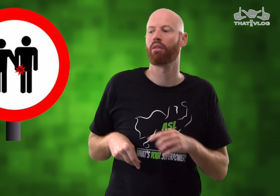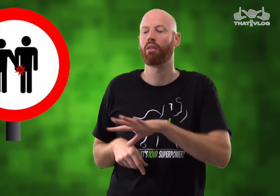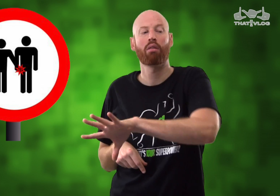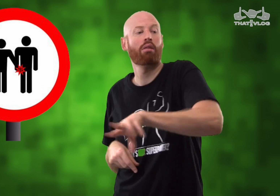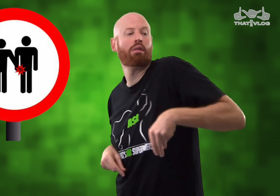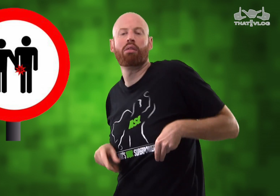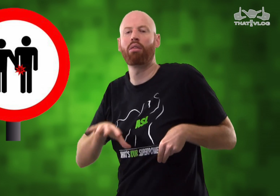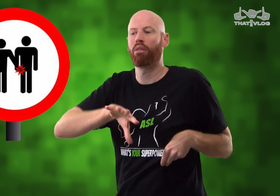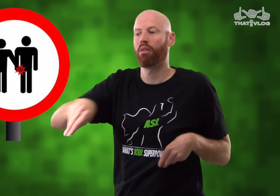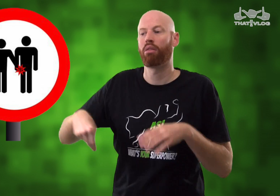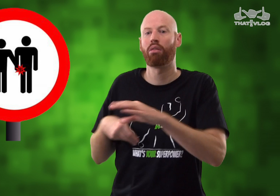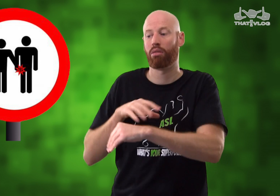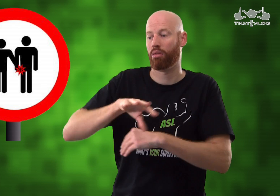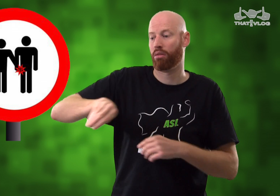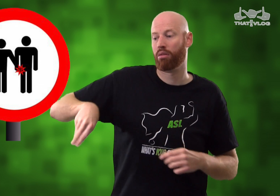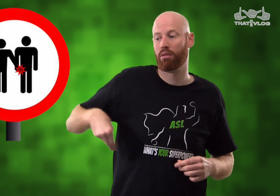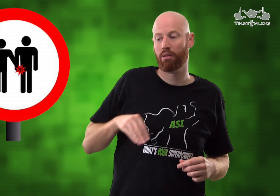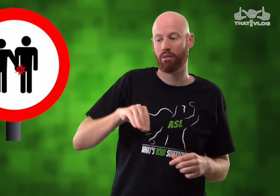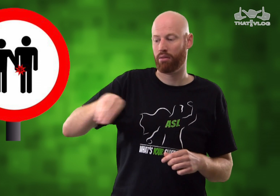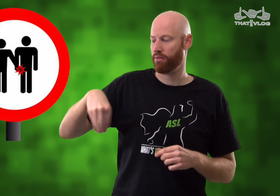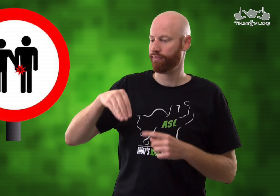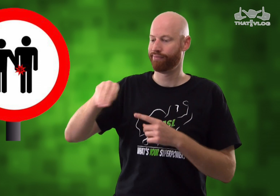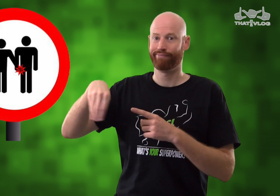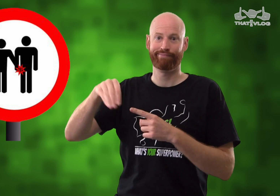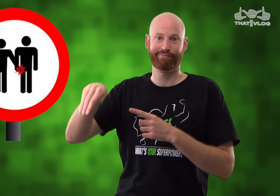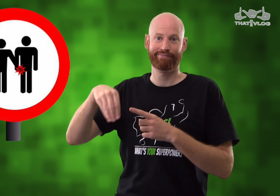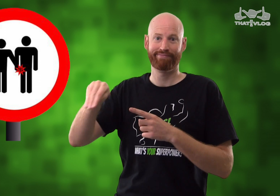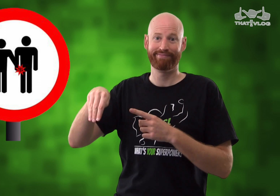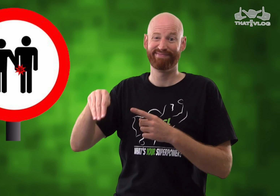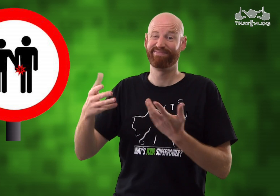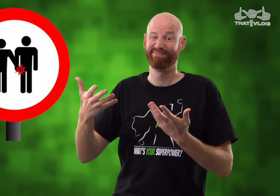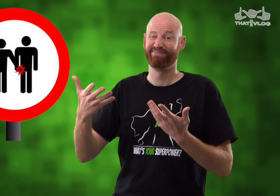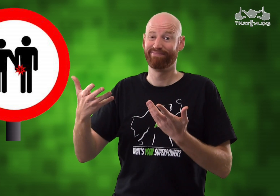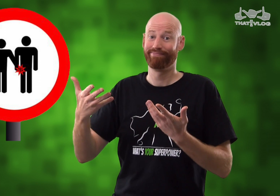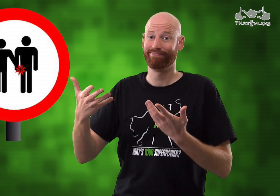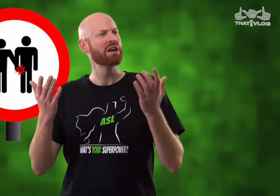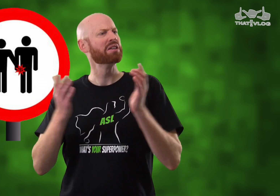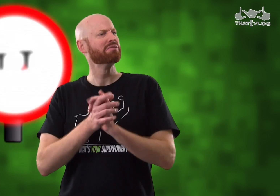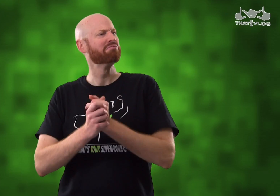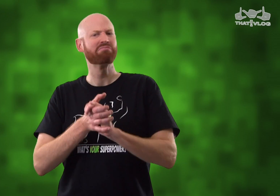there's a chance they might be stealing from you. So that sign that represents "Naples" might be pick-